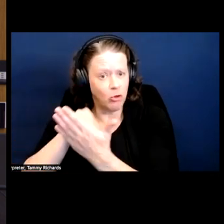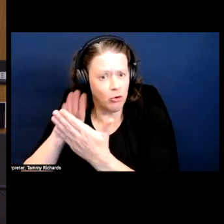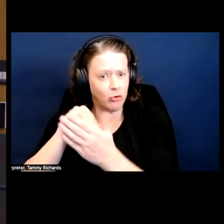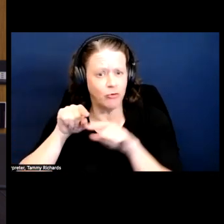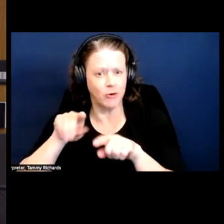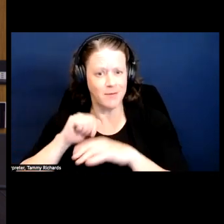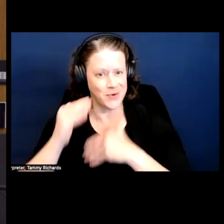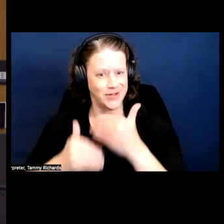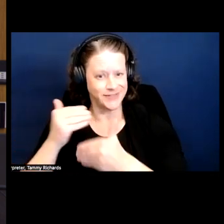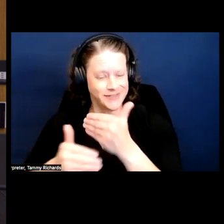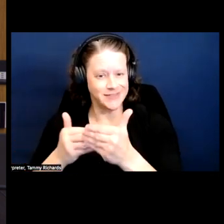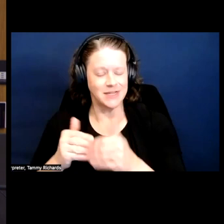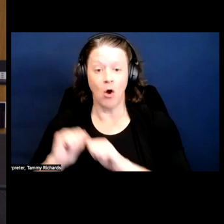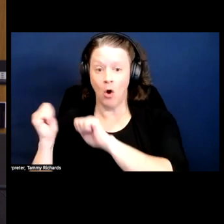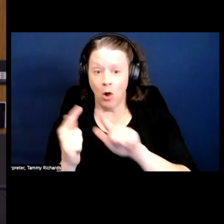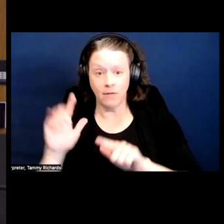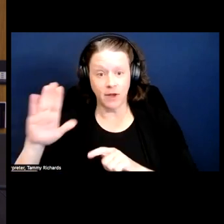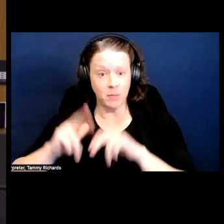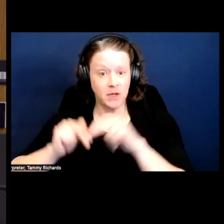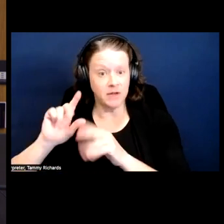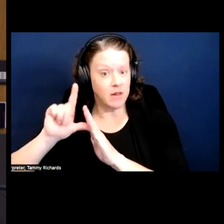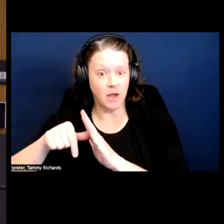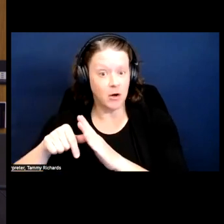They eventually made all of their buildings wheelchair accessible.